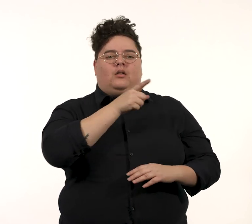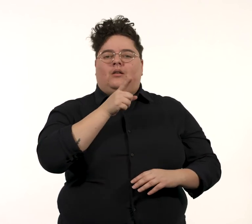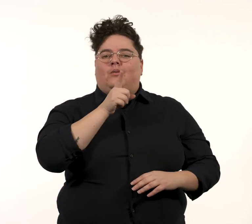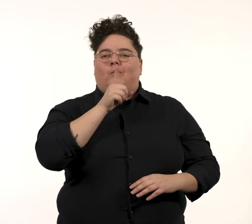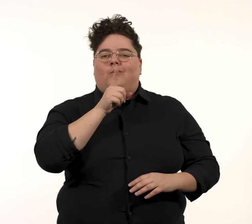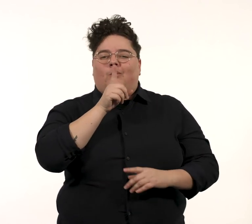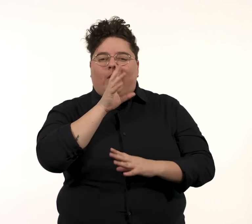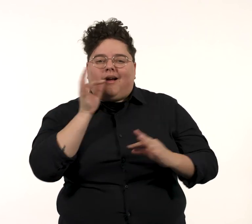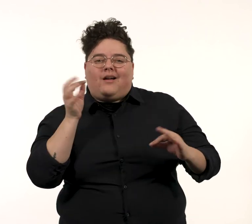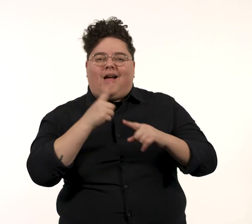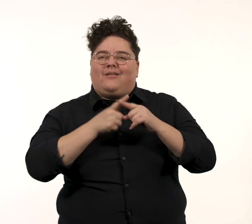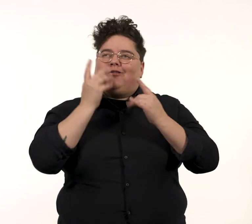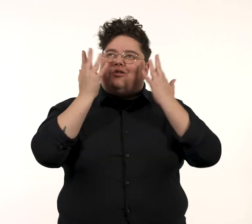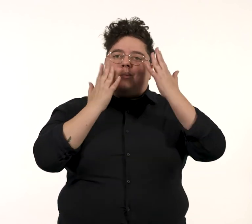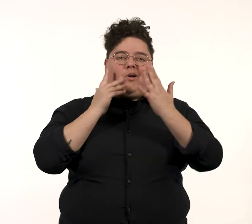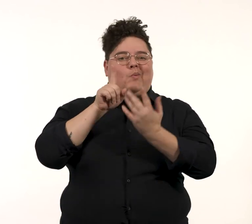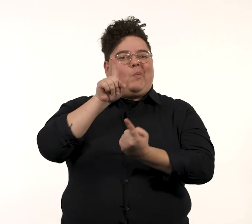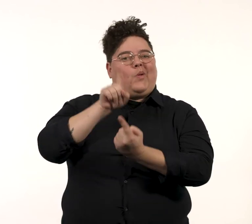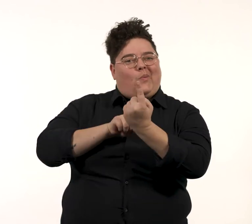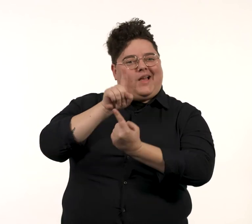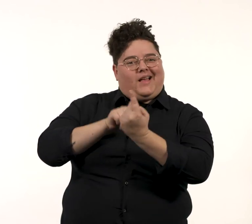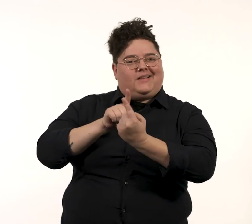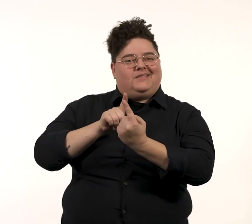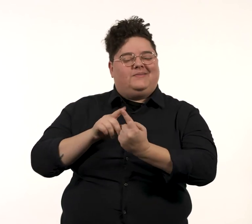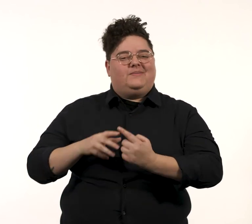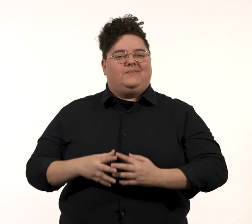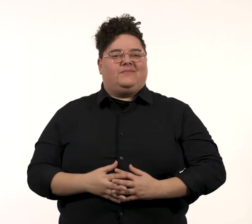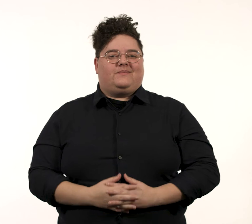Whilst one-on-one, he’s quiet and thoughtful.